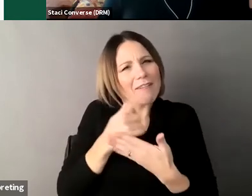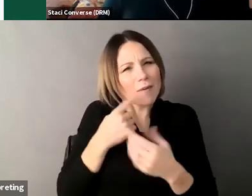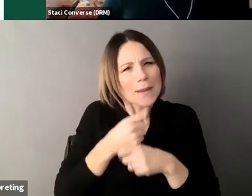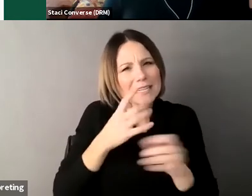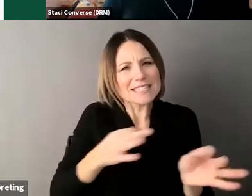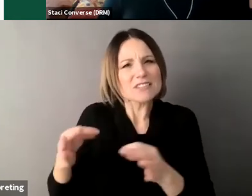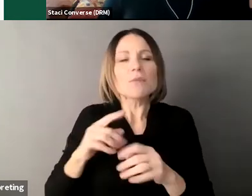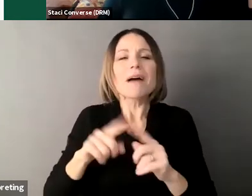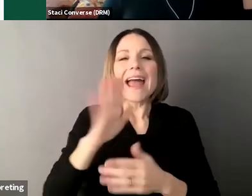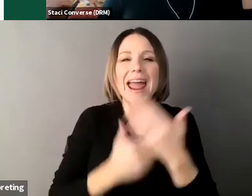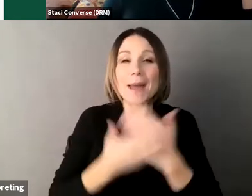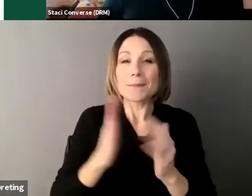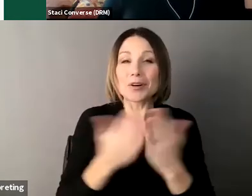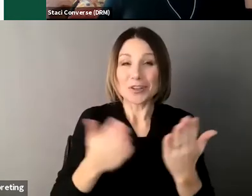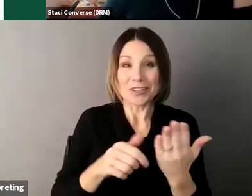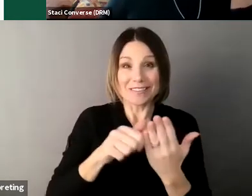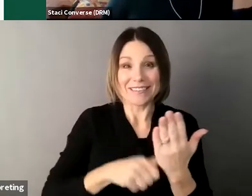so now moving on to the second question